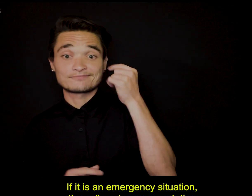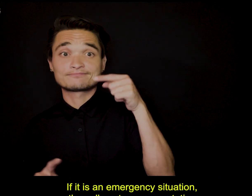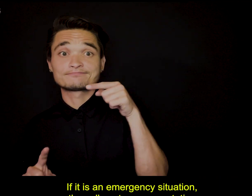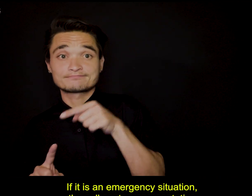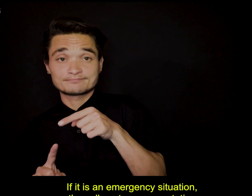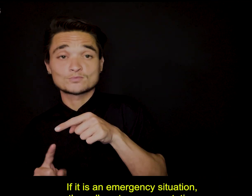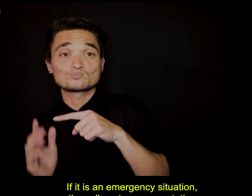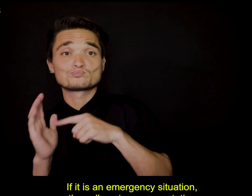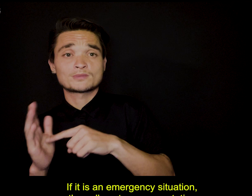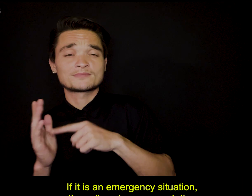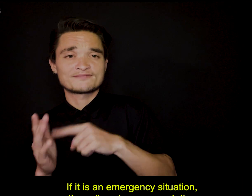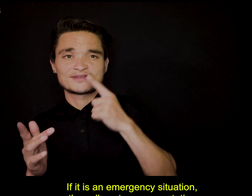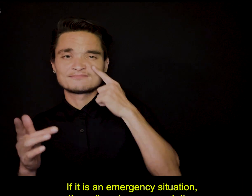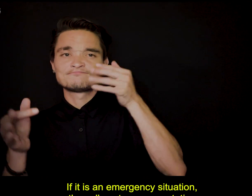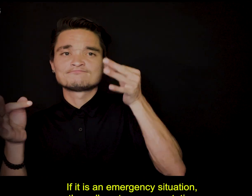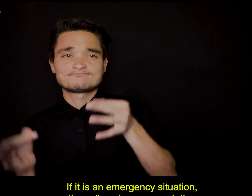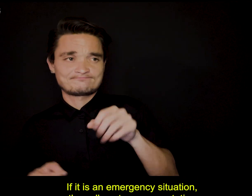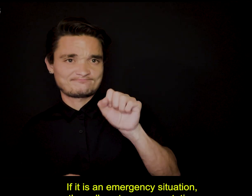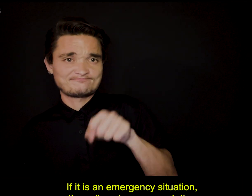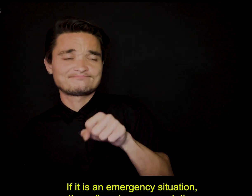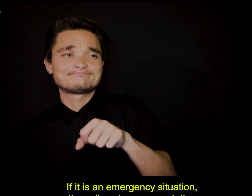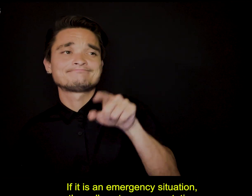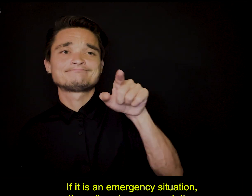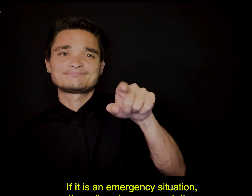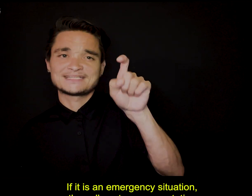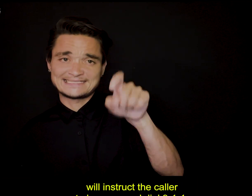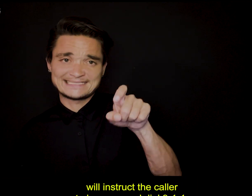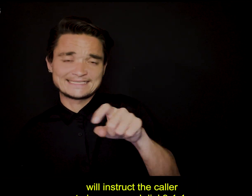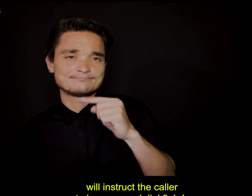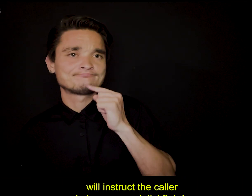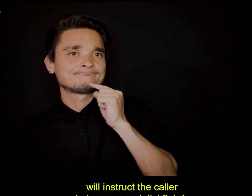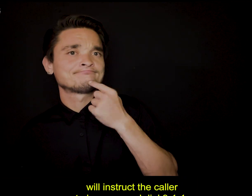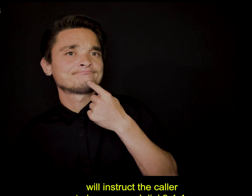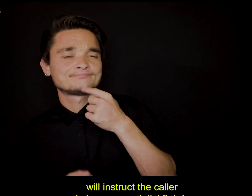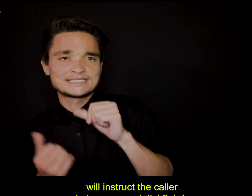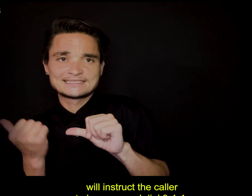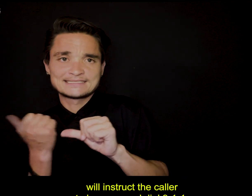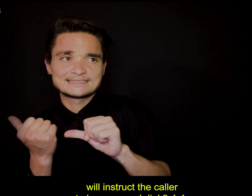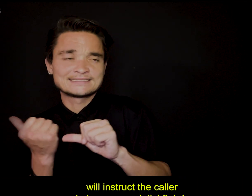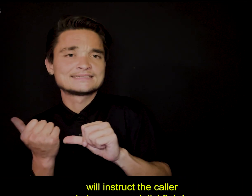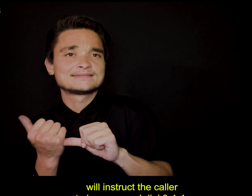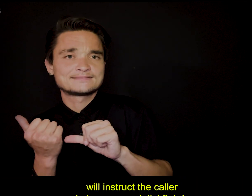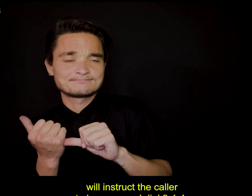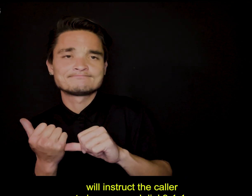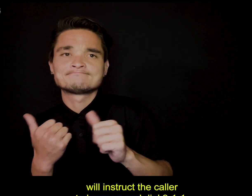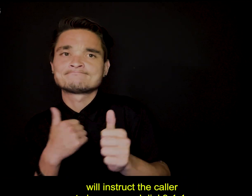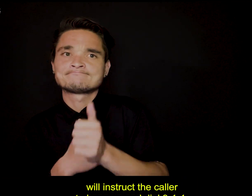If it is an emergency situation, the call center representative will instruct the caller to hang up and dial 9-1-1.